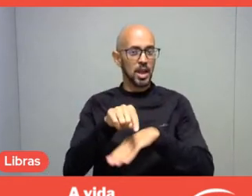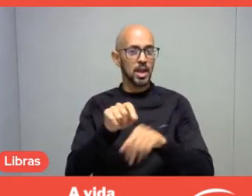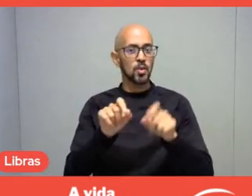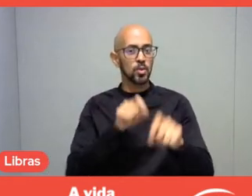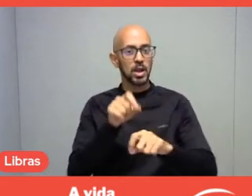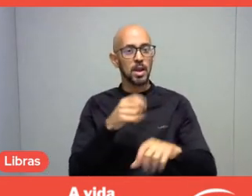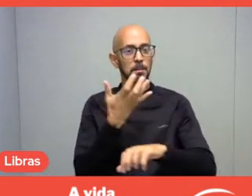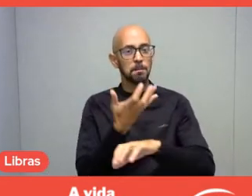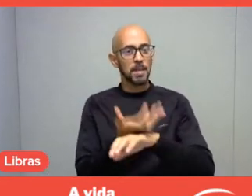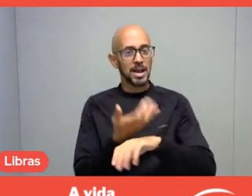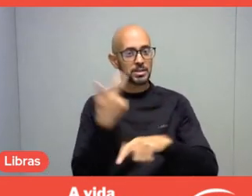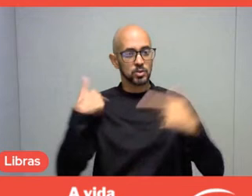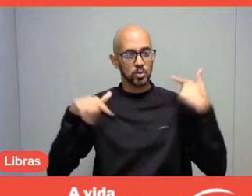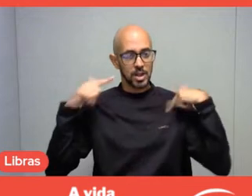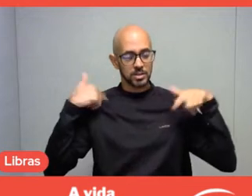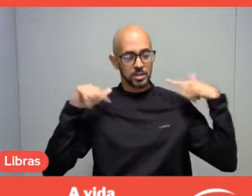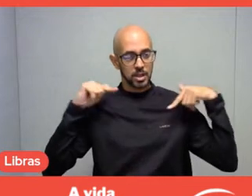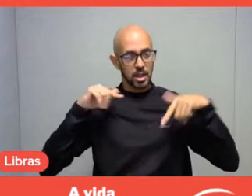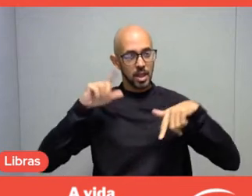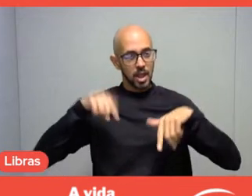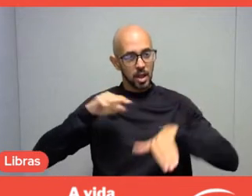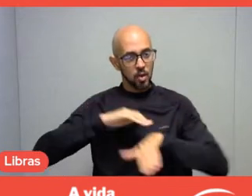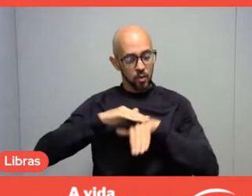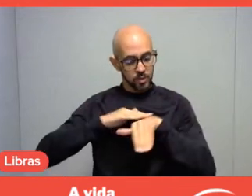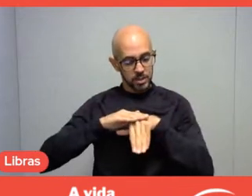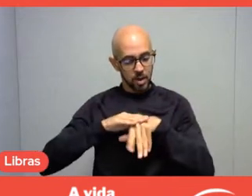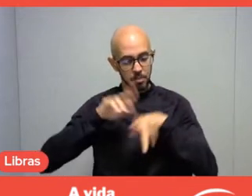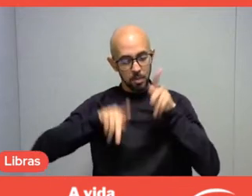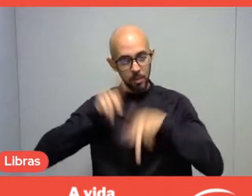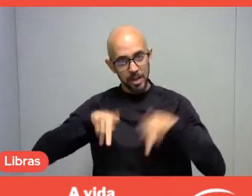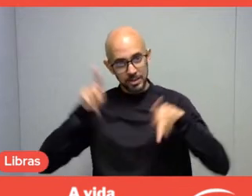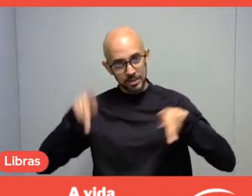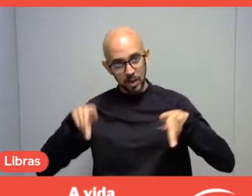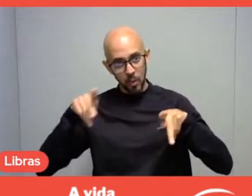Talking to the local population, understanding what they would like to have